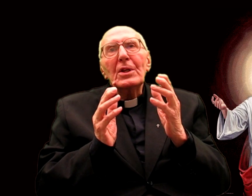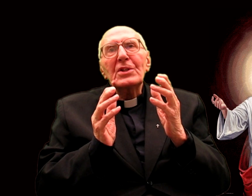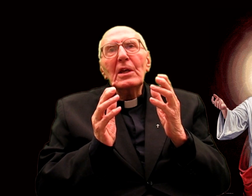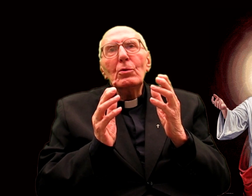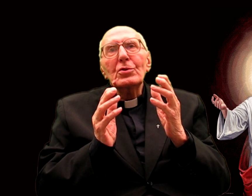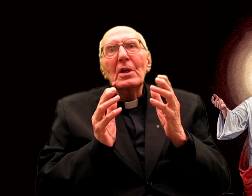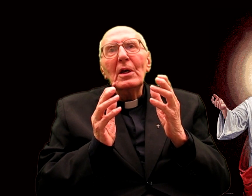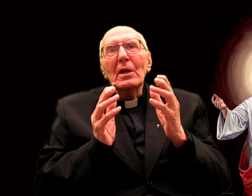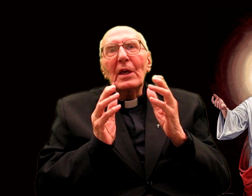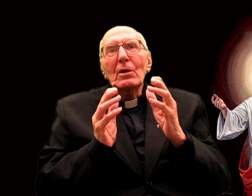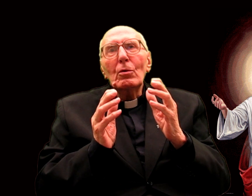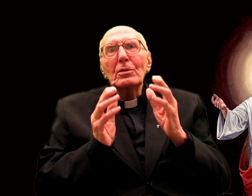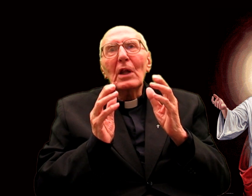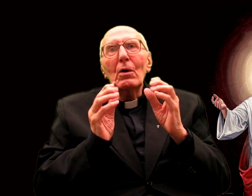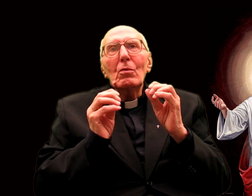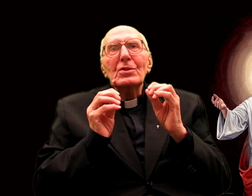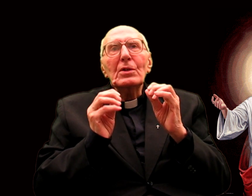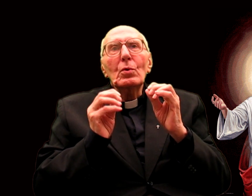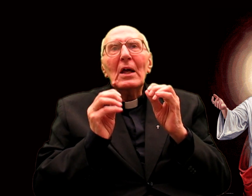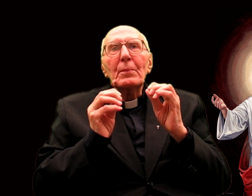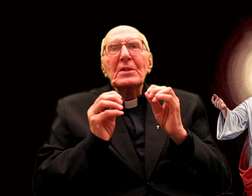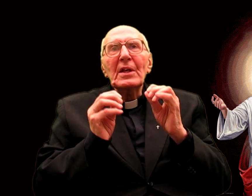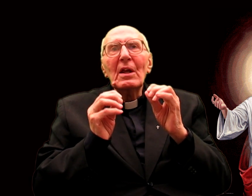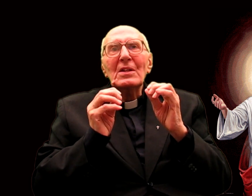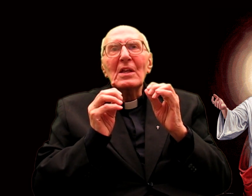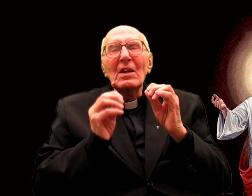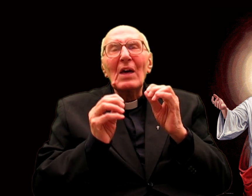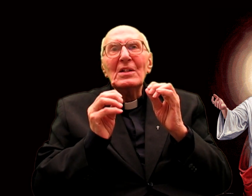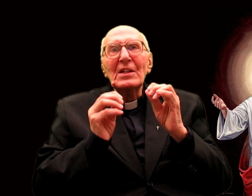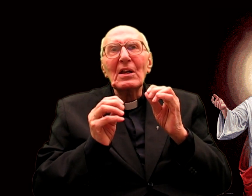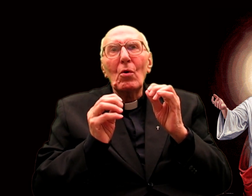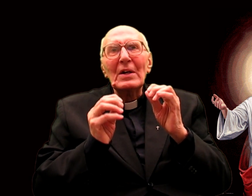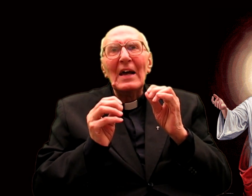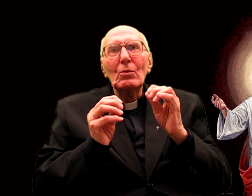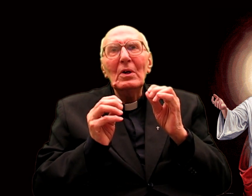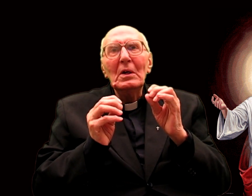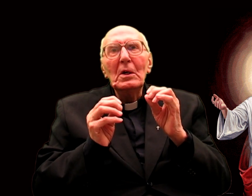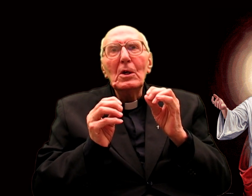By telling us that is a singular pleasure to be honored